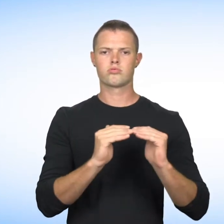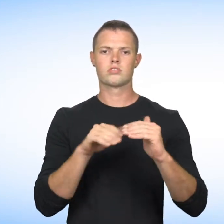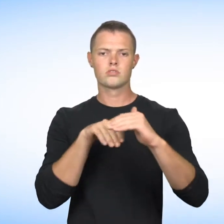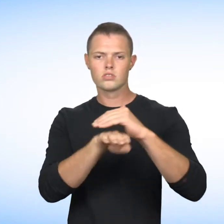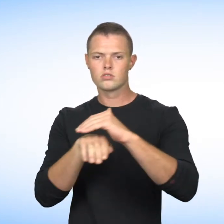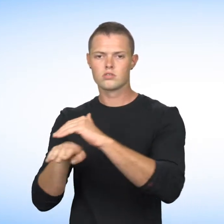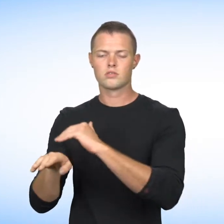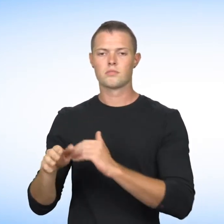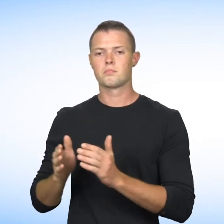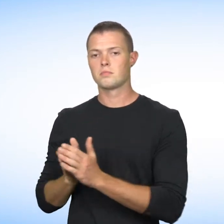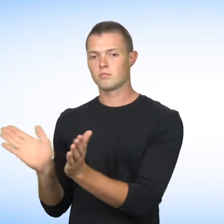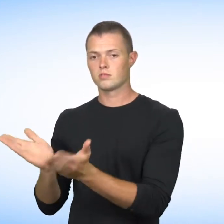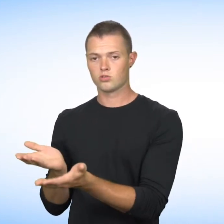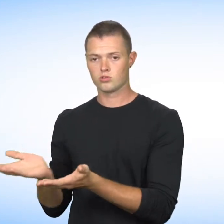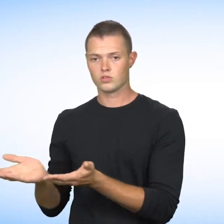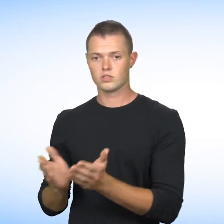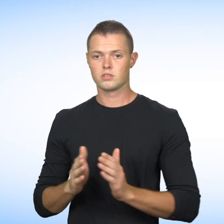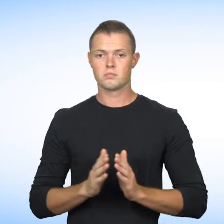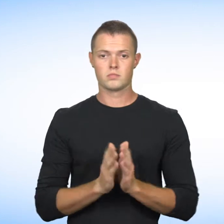and equal right to access public services